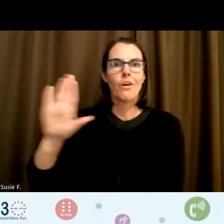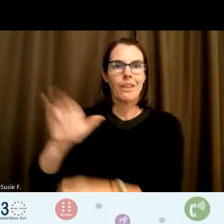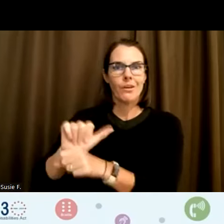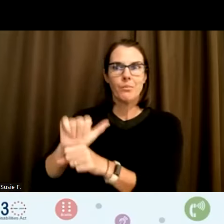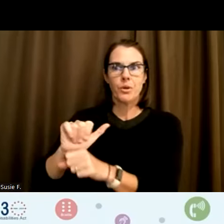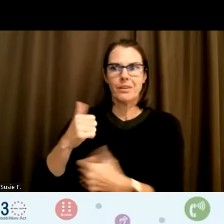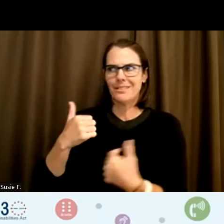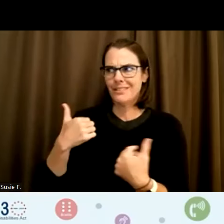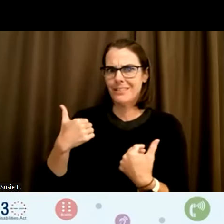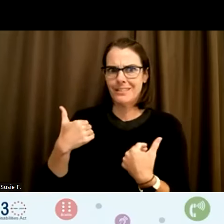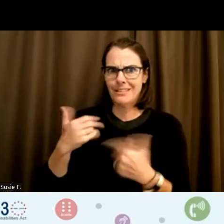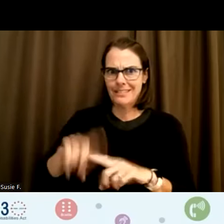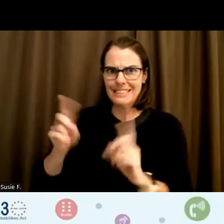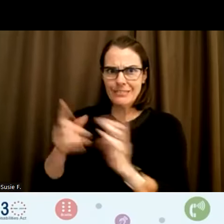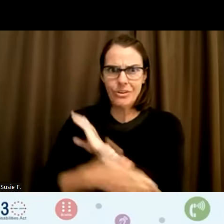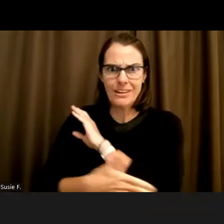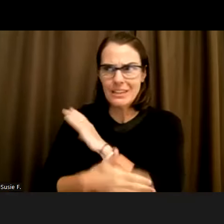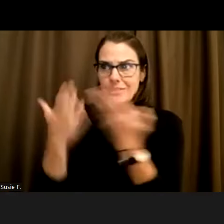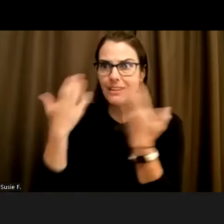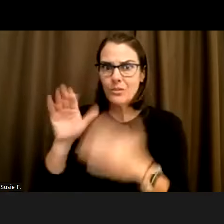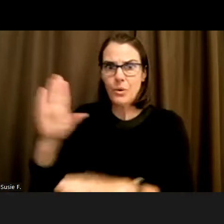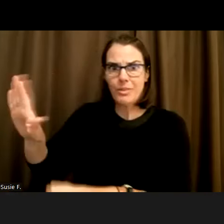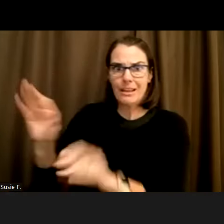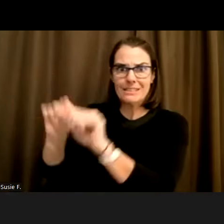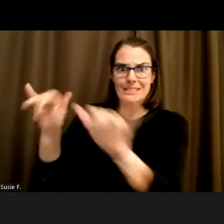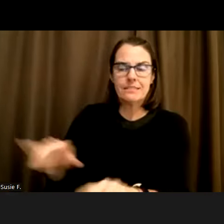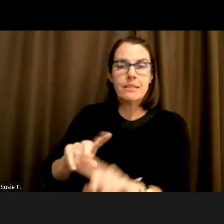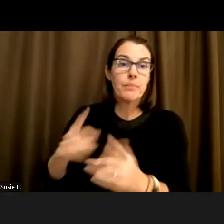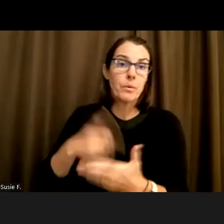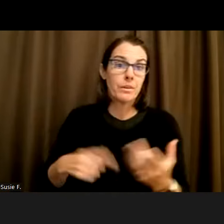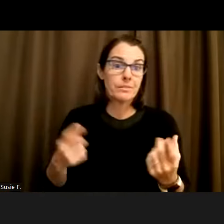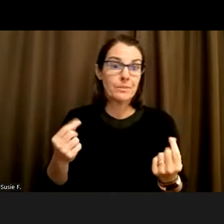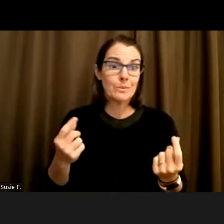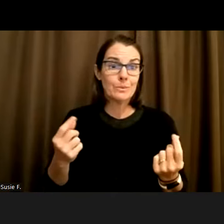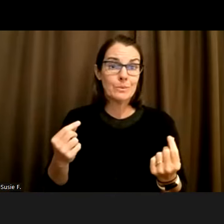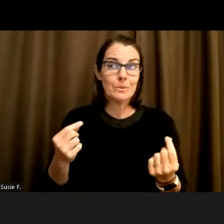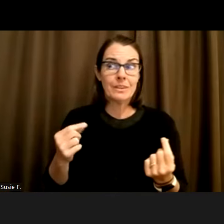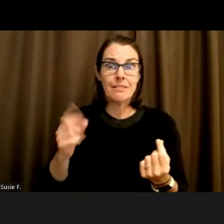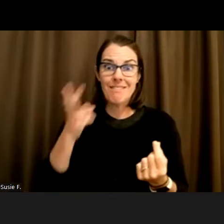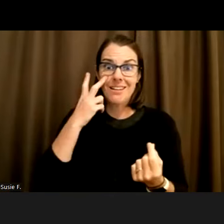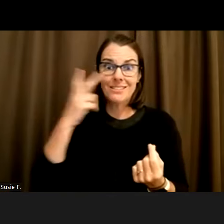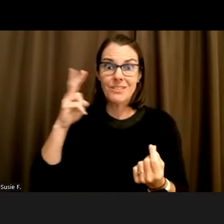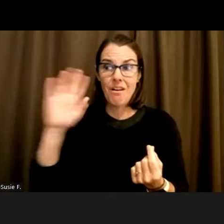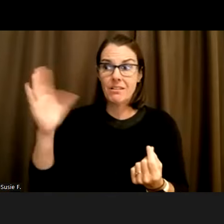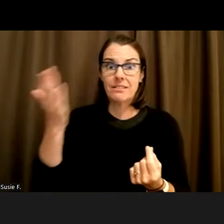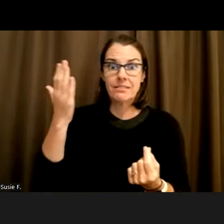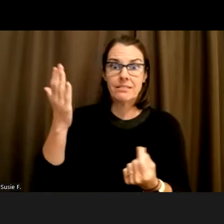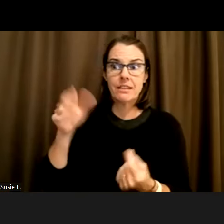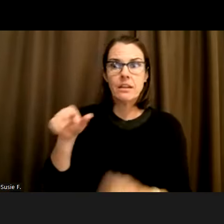I don't know how the system is. But what I ended up encountering instead was they did everything they could